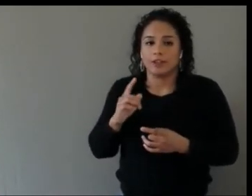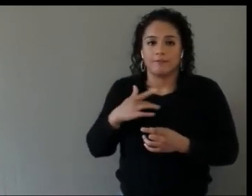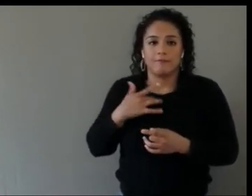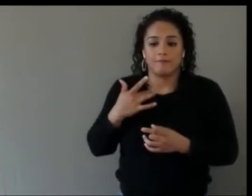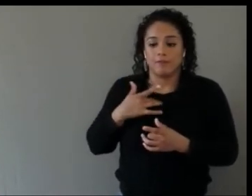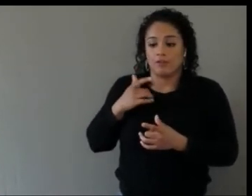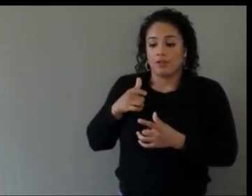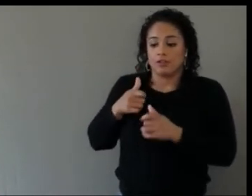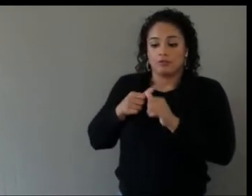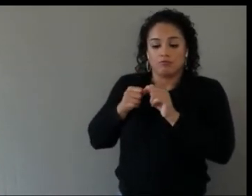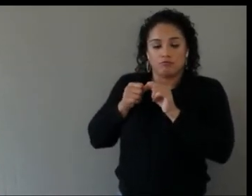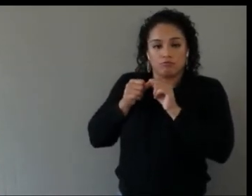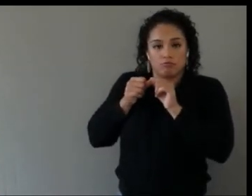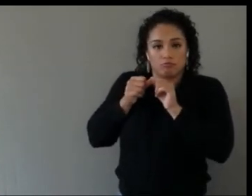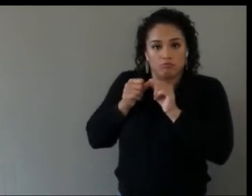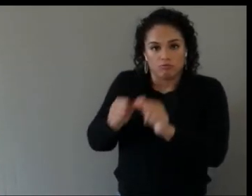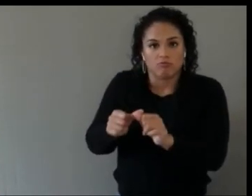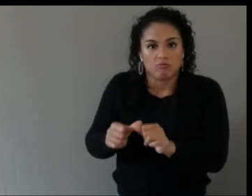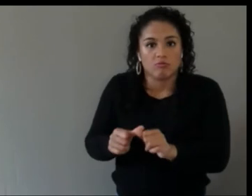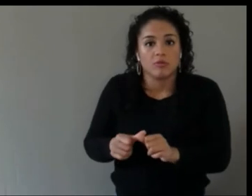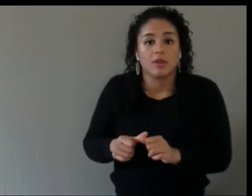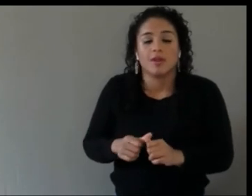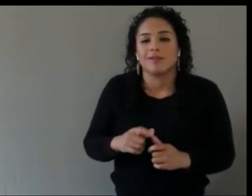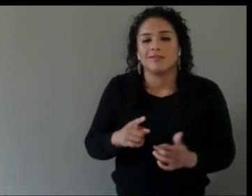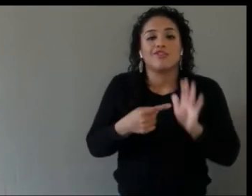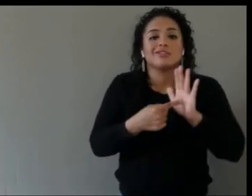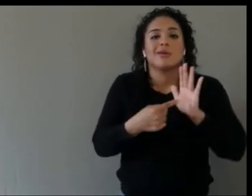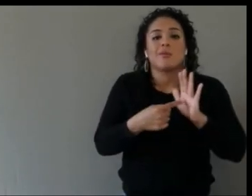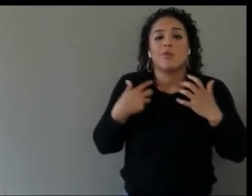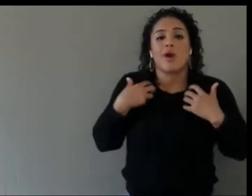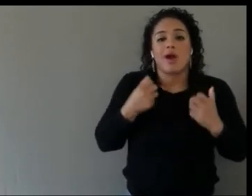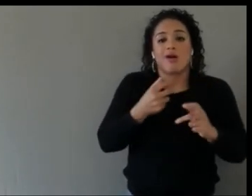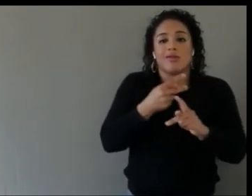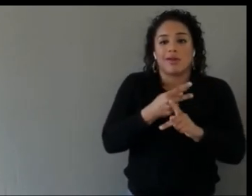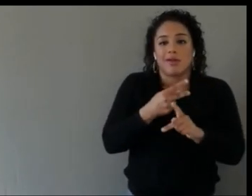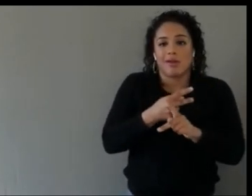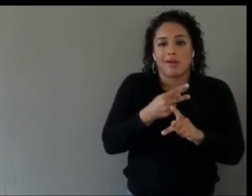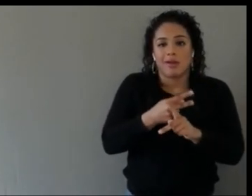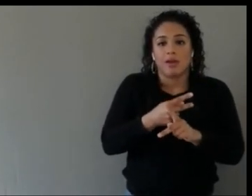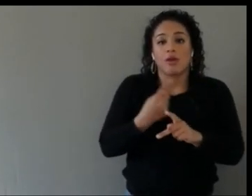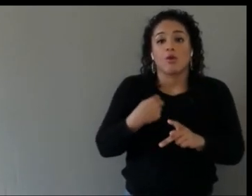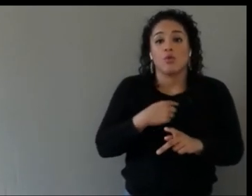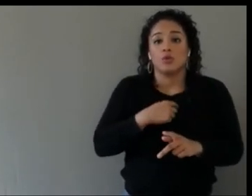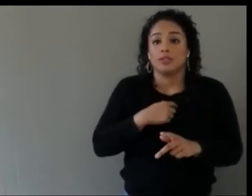and obviously health care has been exceptionally pushed over the last couple of years, so,